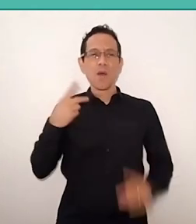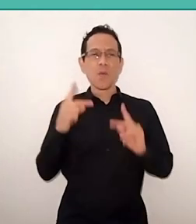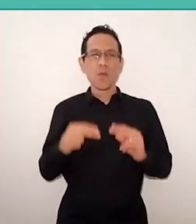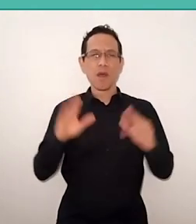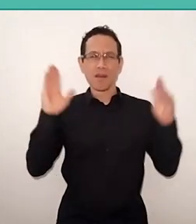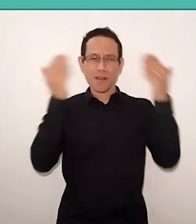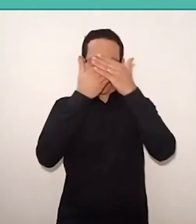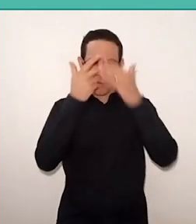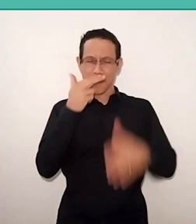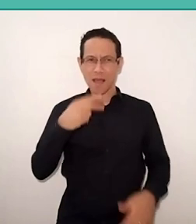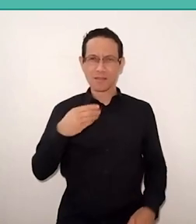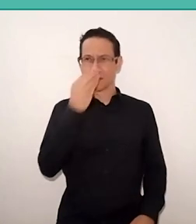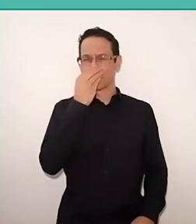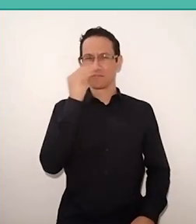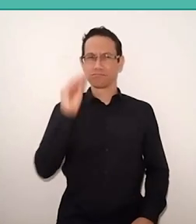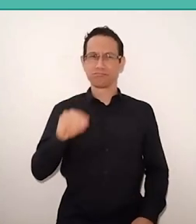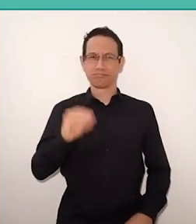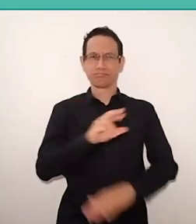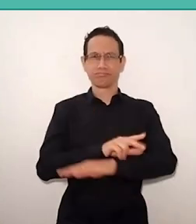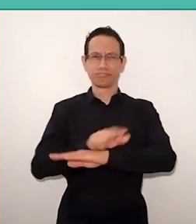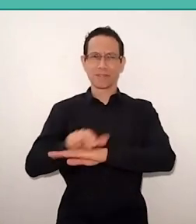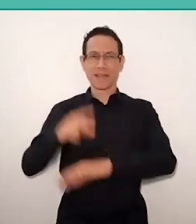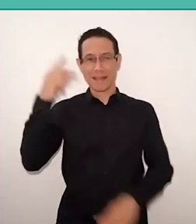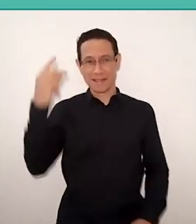but in the last part of Freire's life,